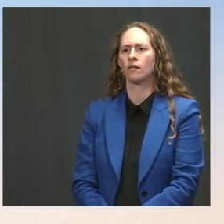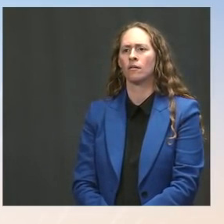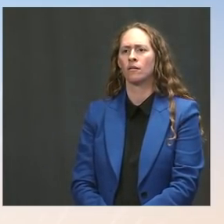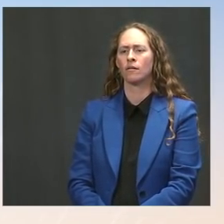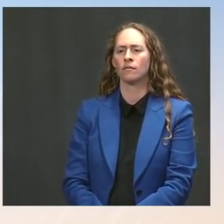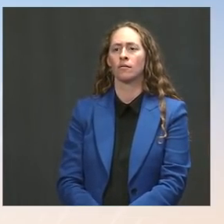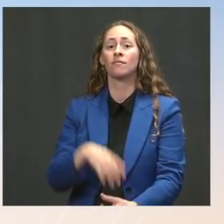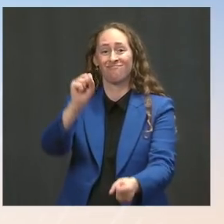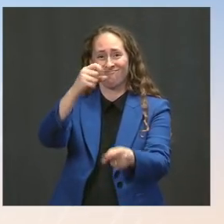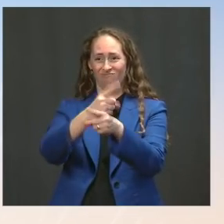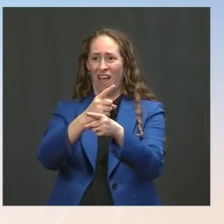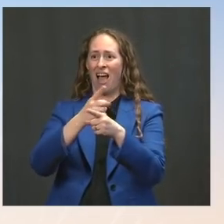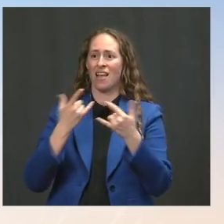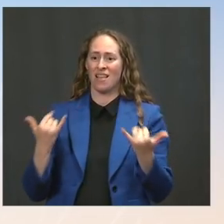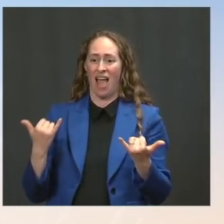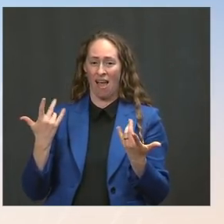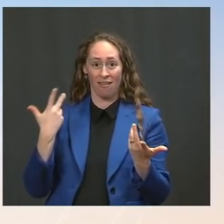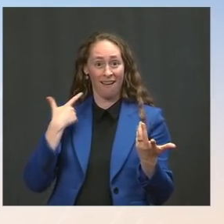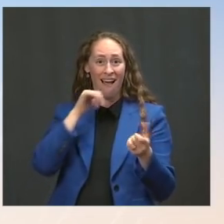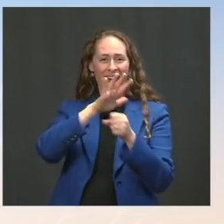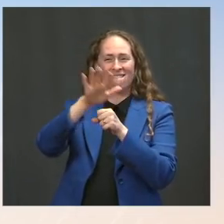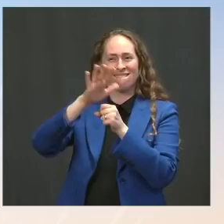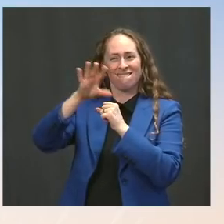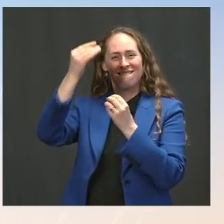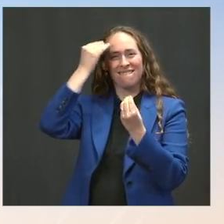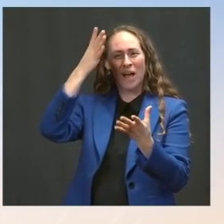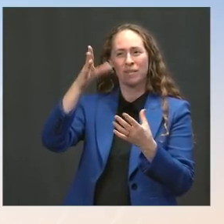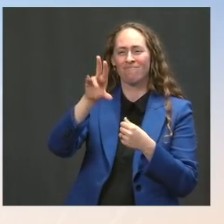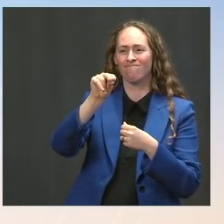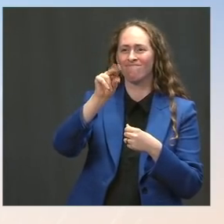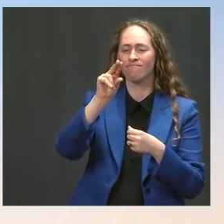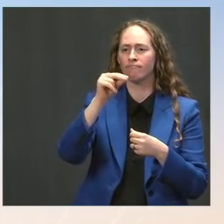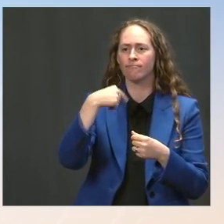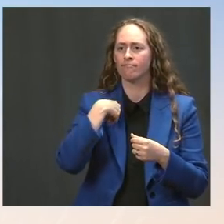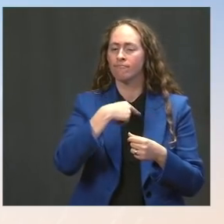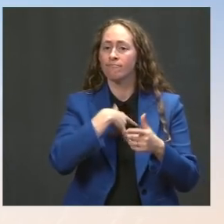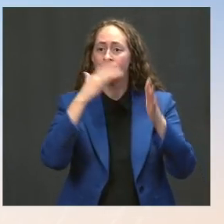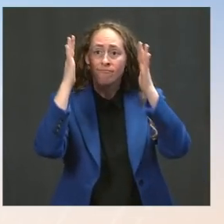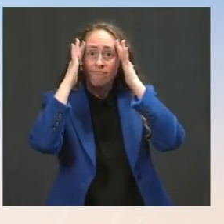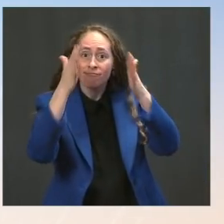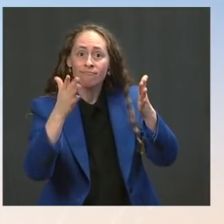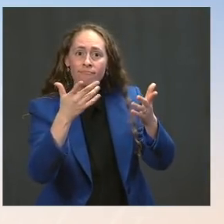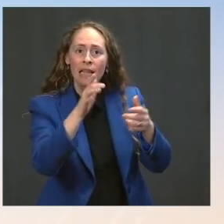We don't rely on individual, anecdotal cases that are reported because sometimes they scare the public